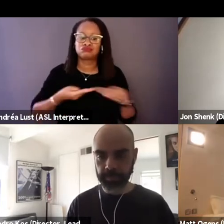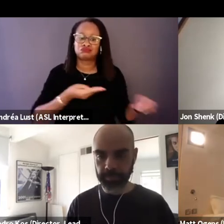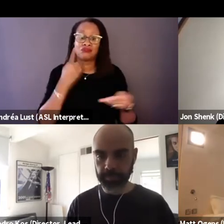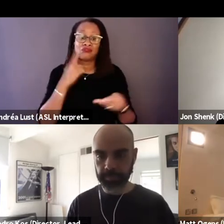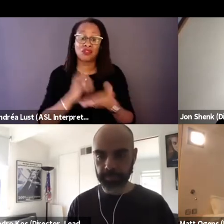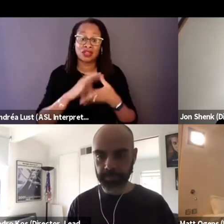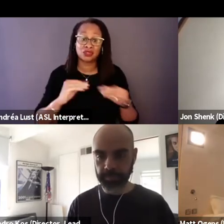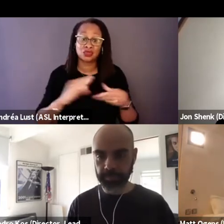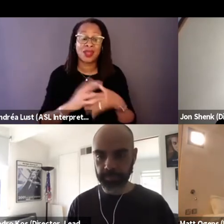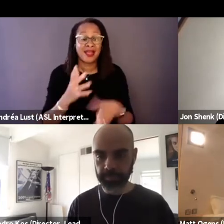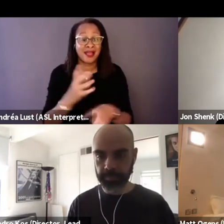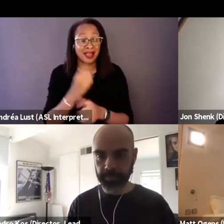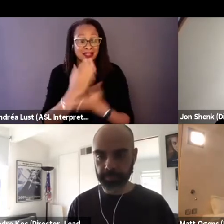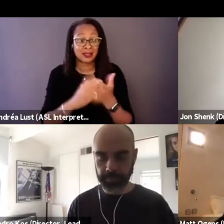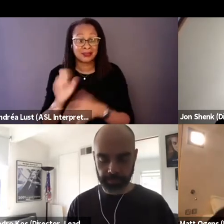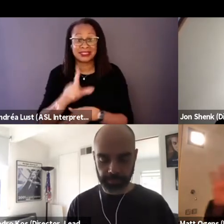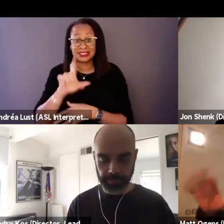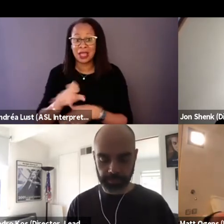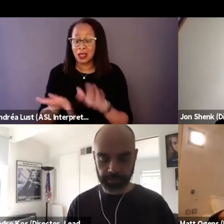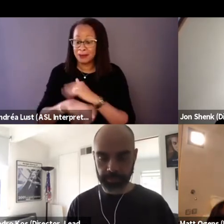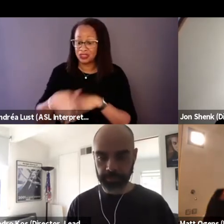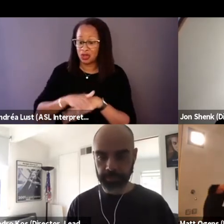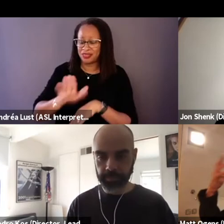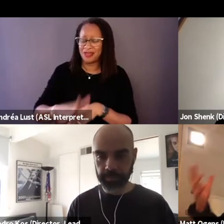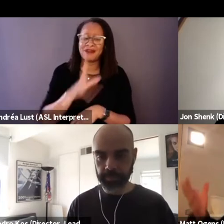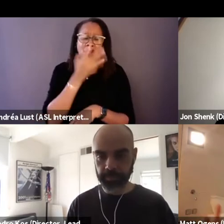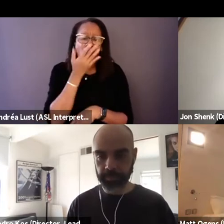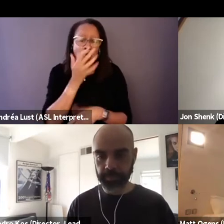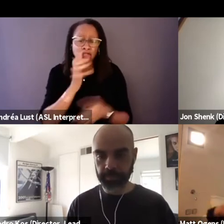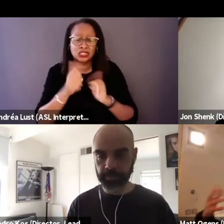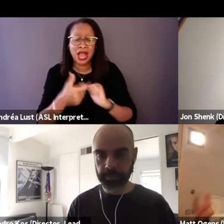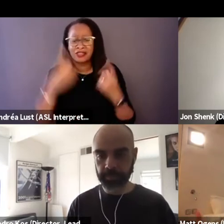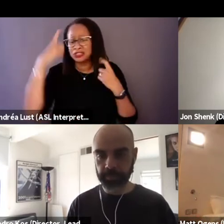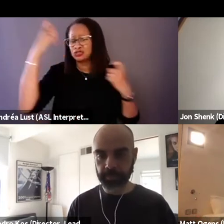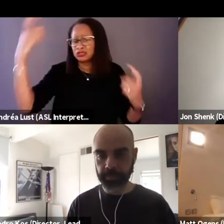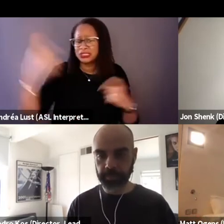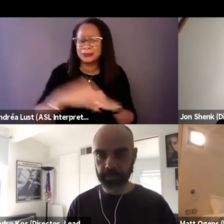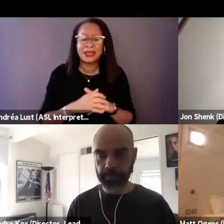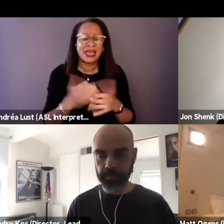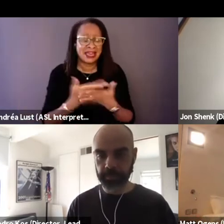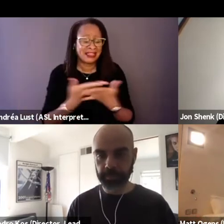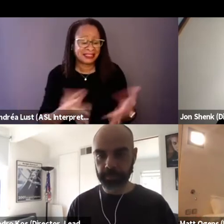from based on them in colors and the way they dream and things they talked about.